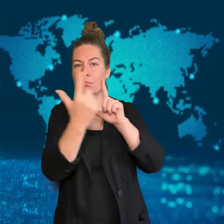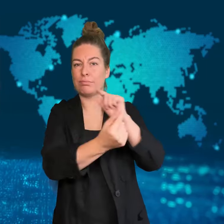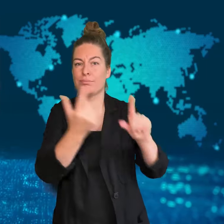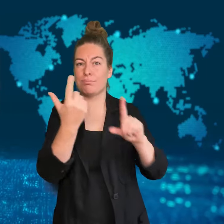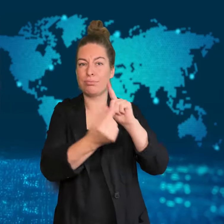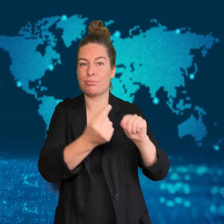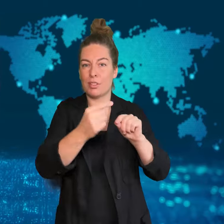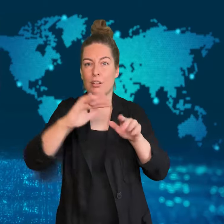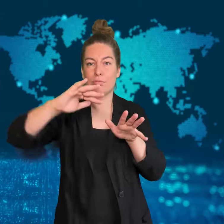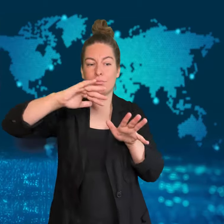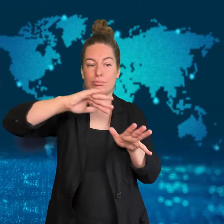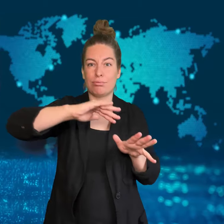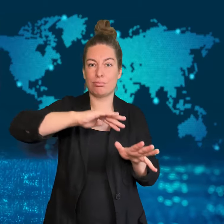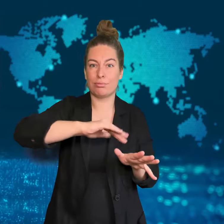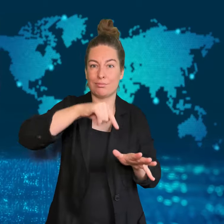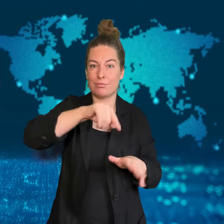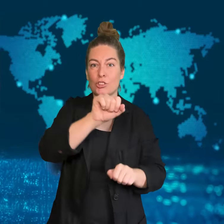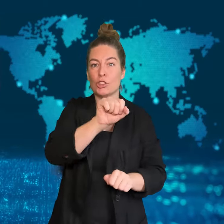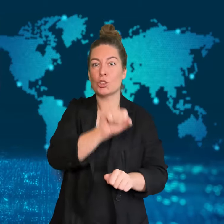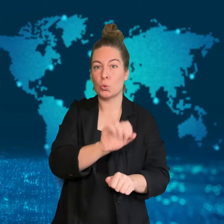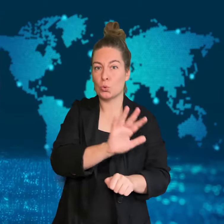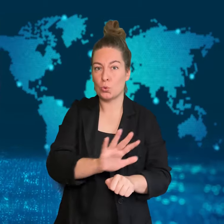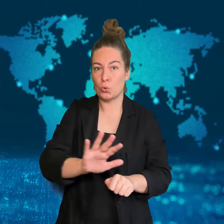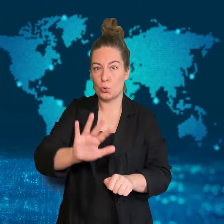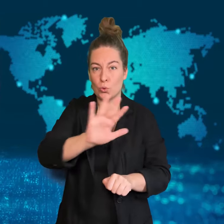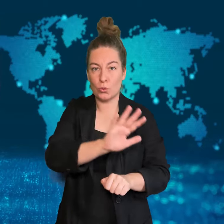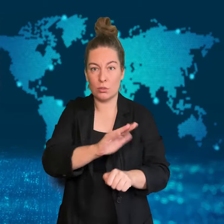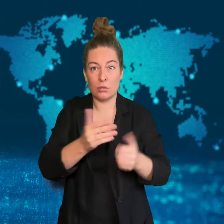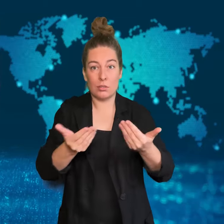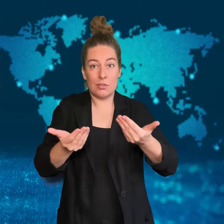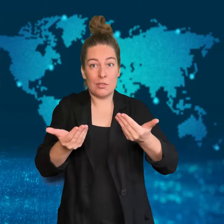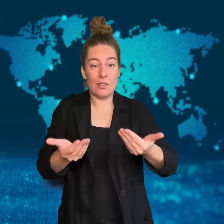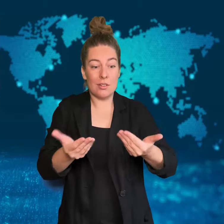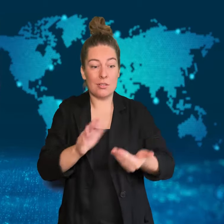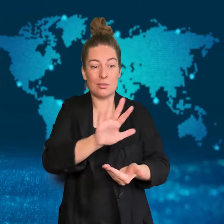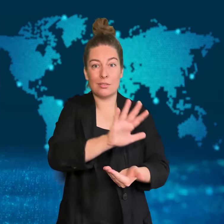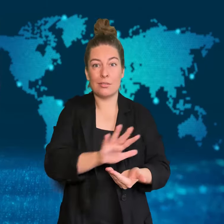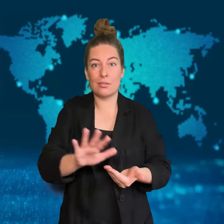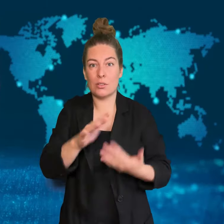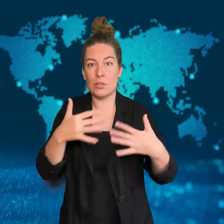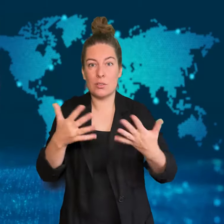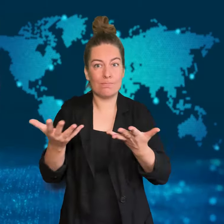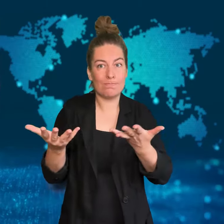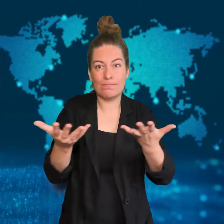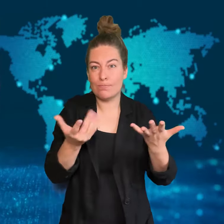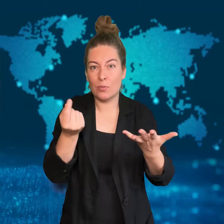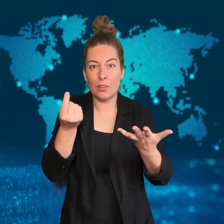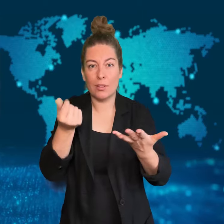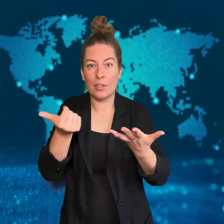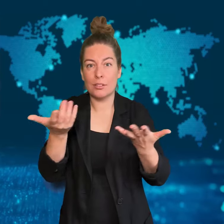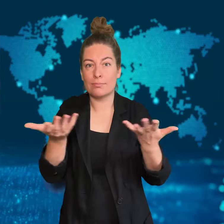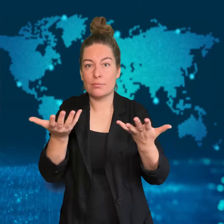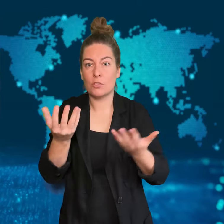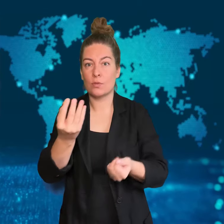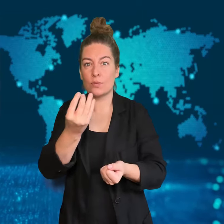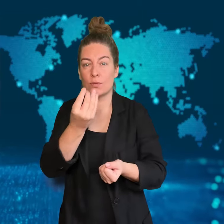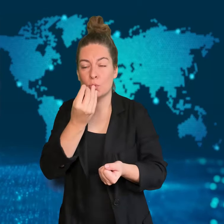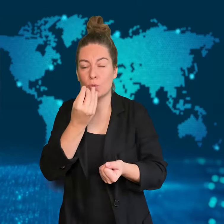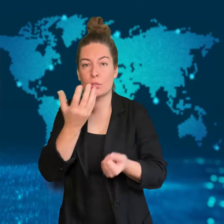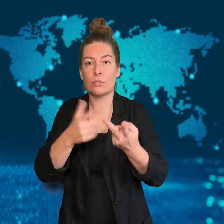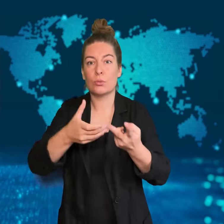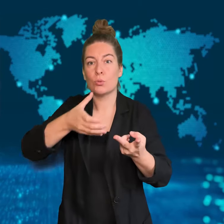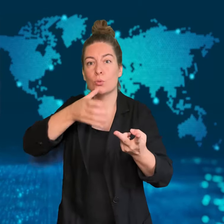be safe from the fighting.